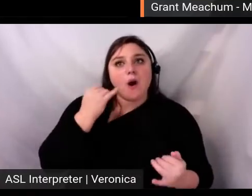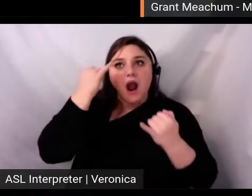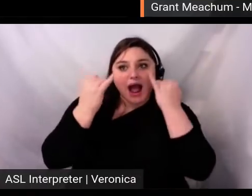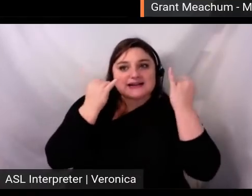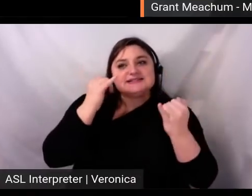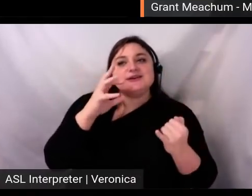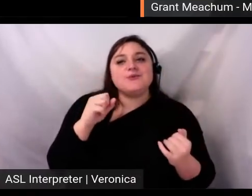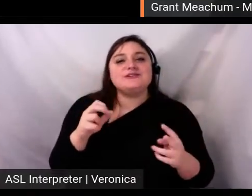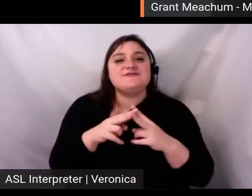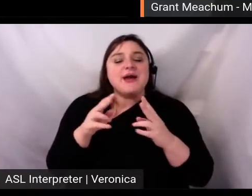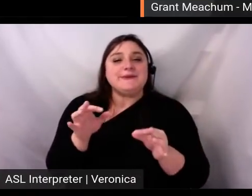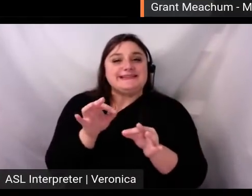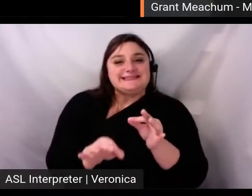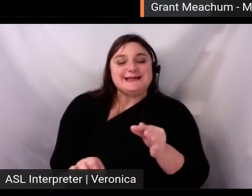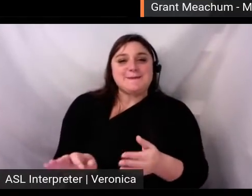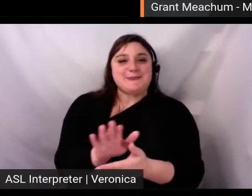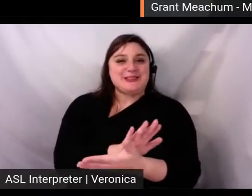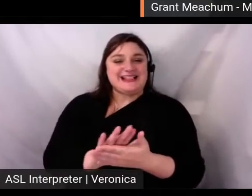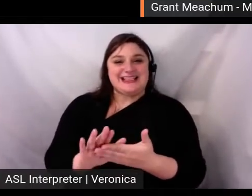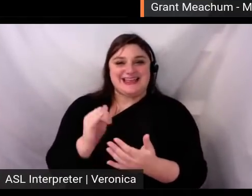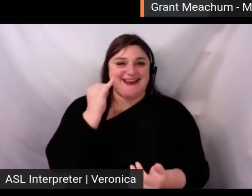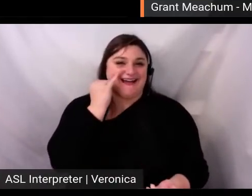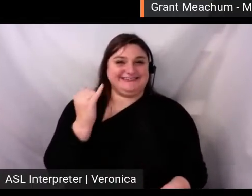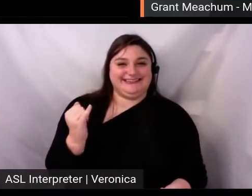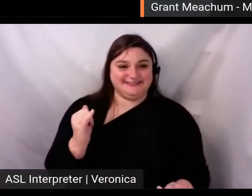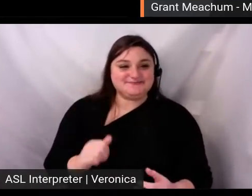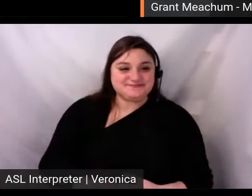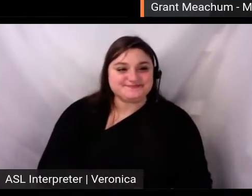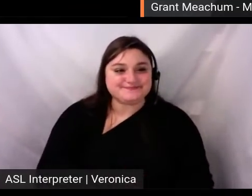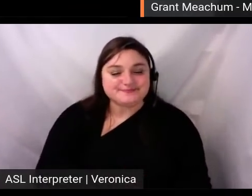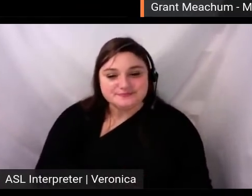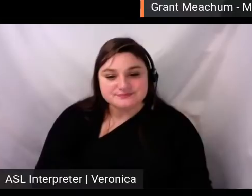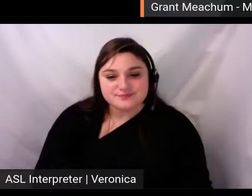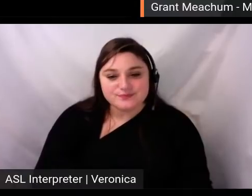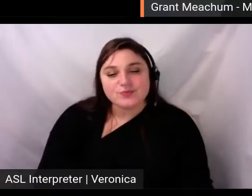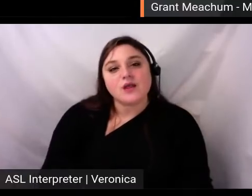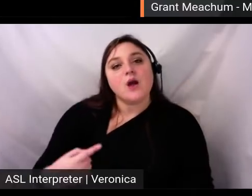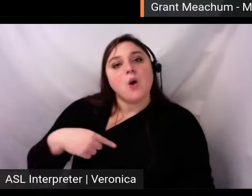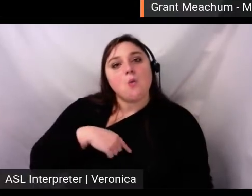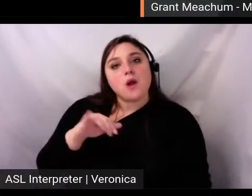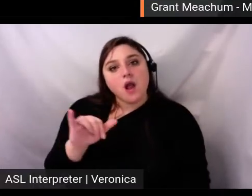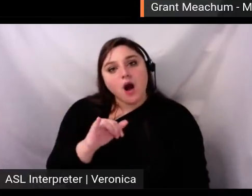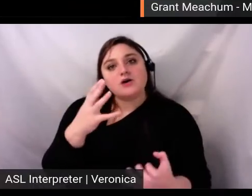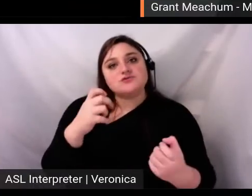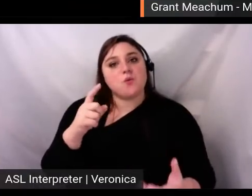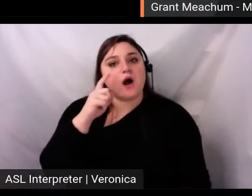baseline of a look and put our own spin on it. We also wanted to openly acknowledge the fact that we're all quarantined at home.